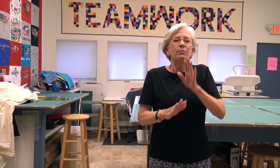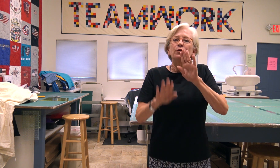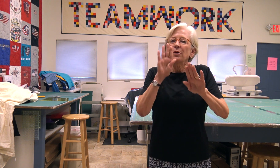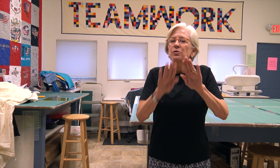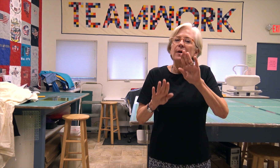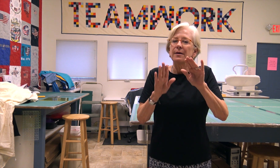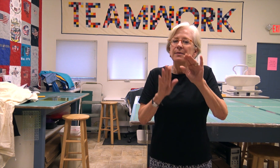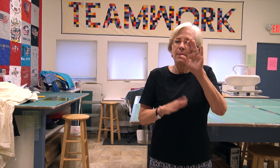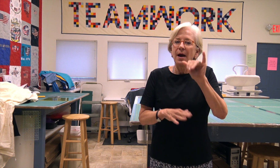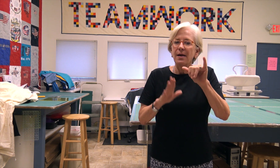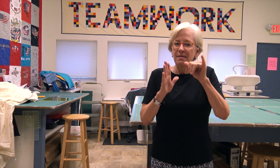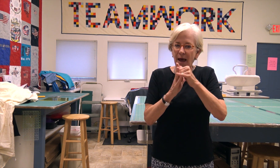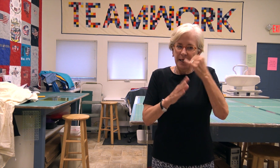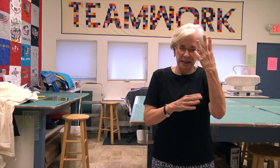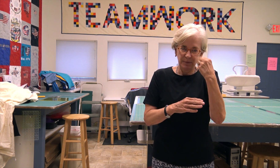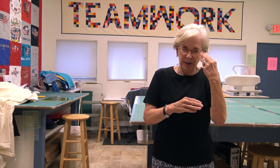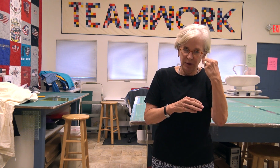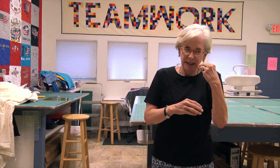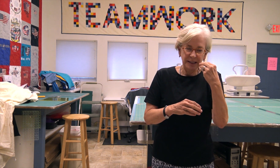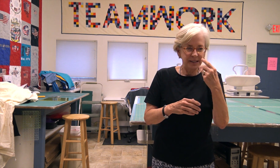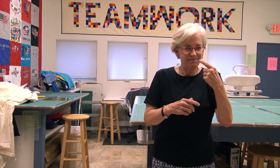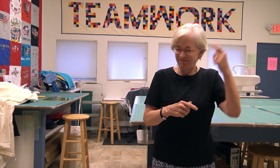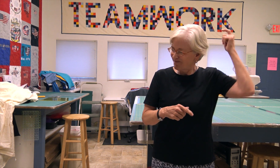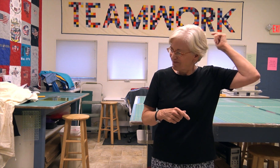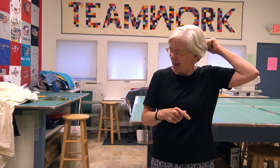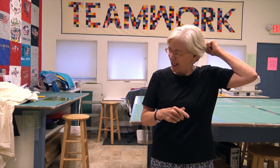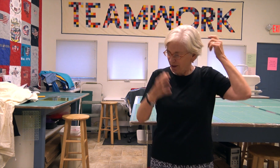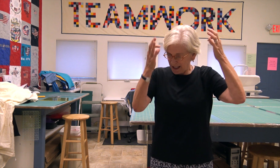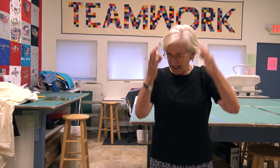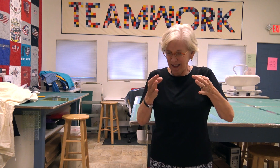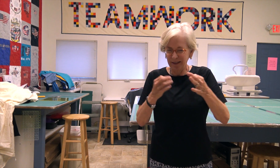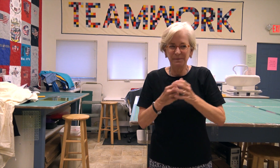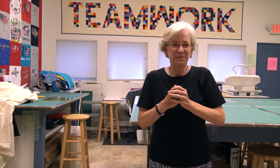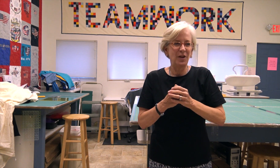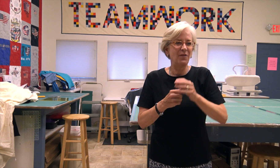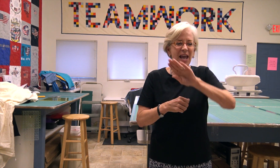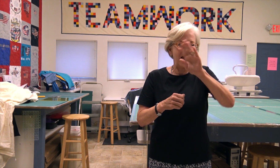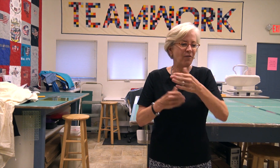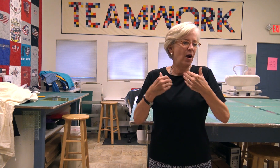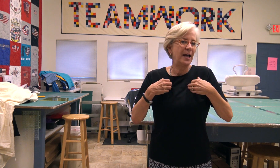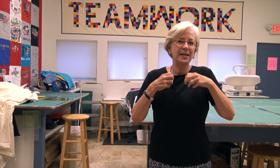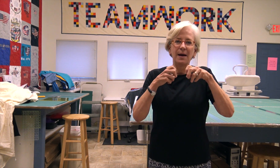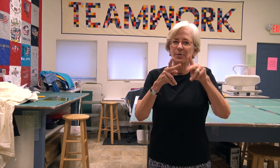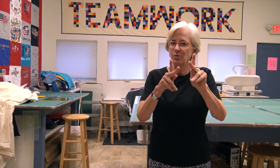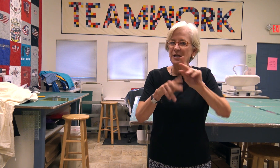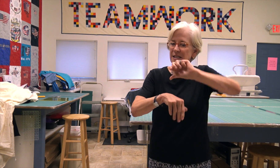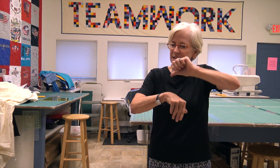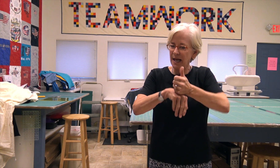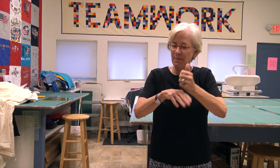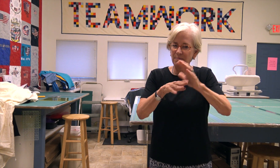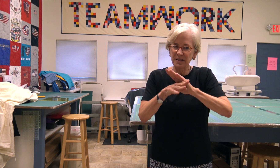We were frustrated by that experience. In back of my head, I made a decision. Since I never had an opportunity to set a business